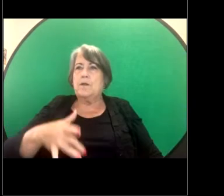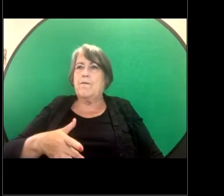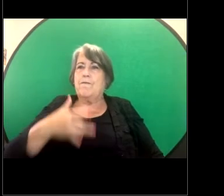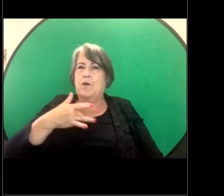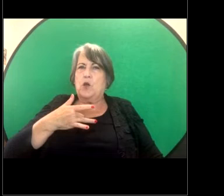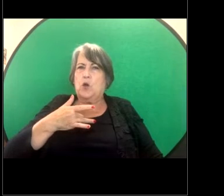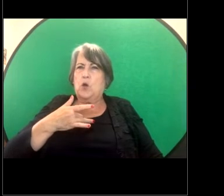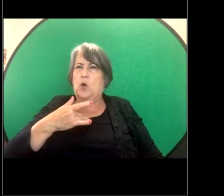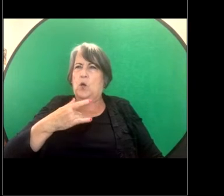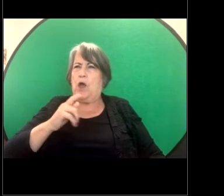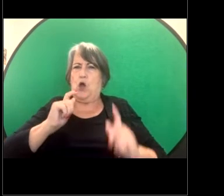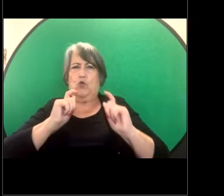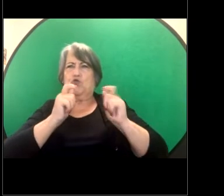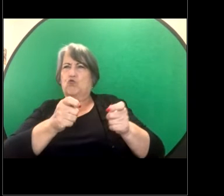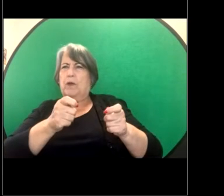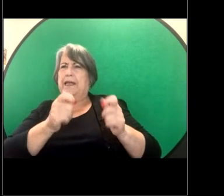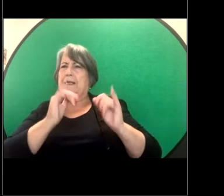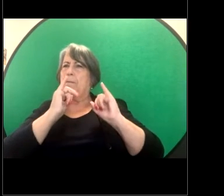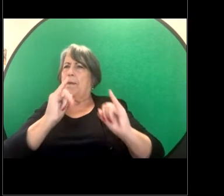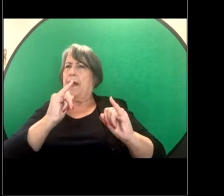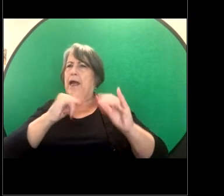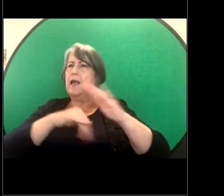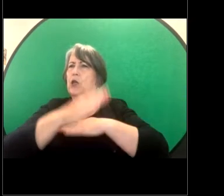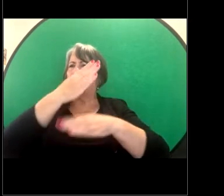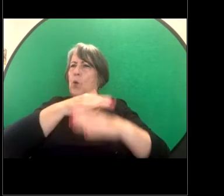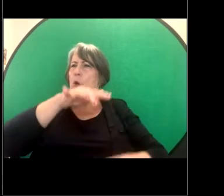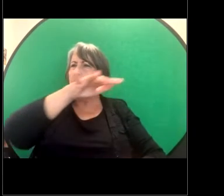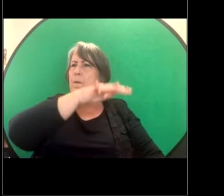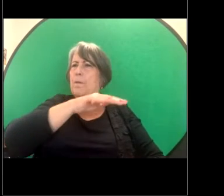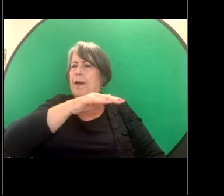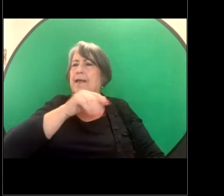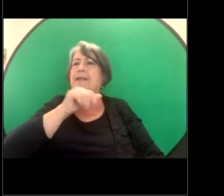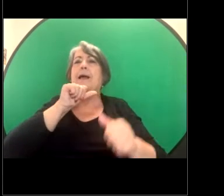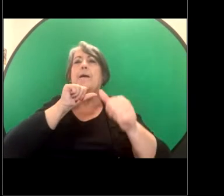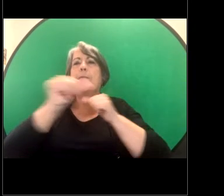the workplace to get some advice about that. KATHERINE: Thank you, Gillian.